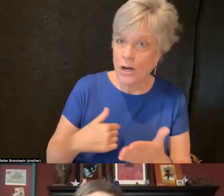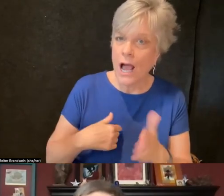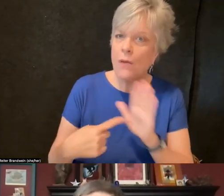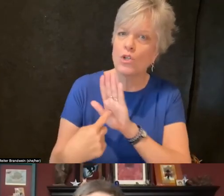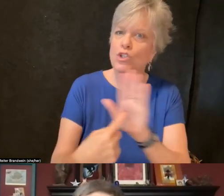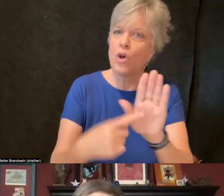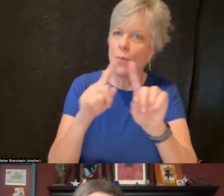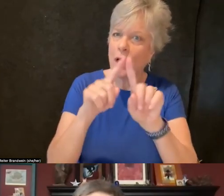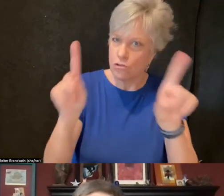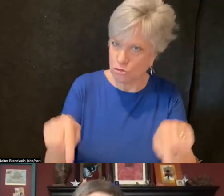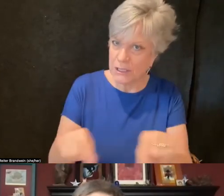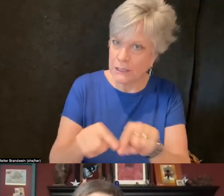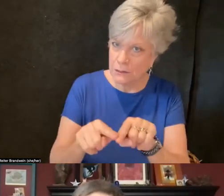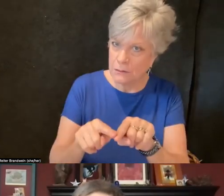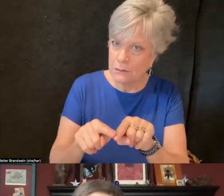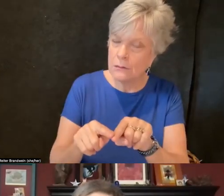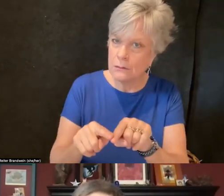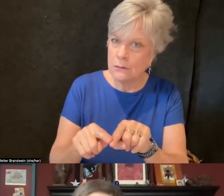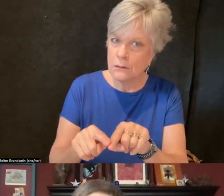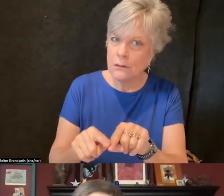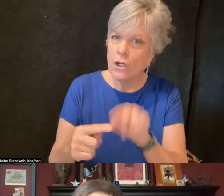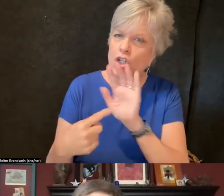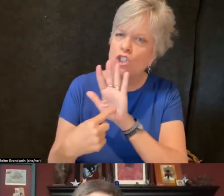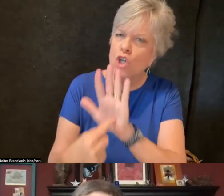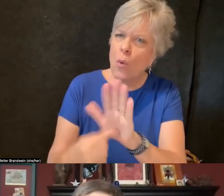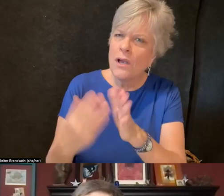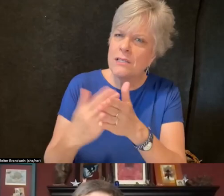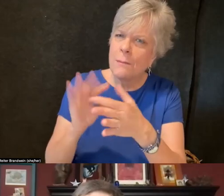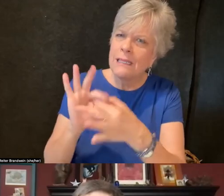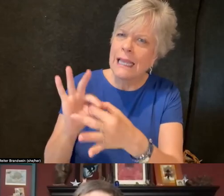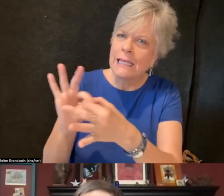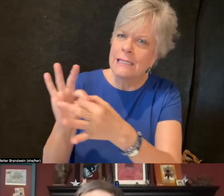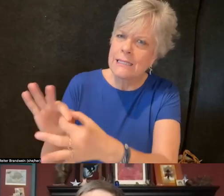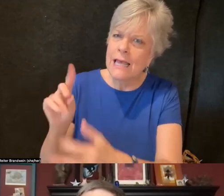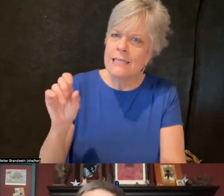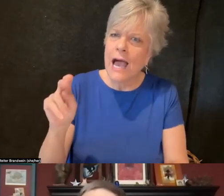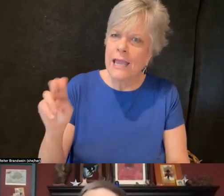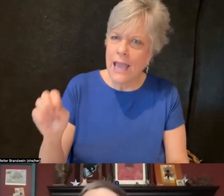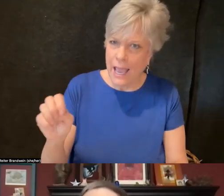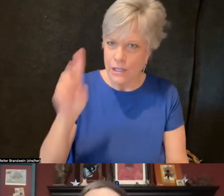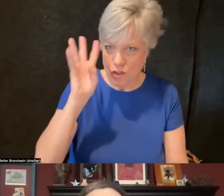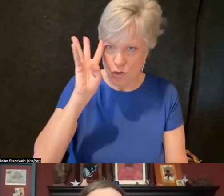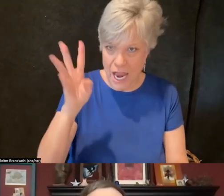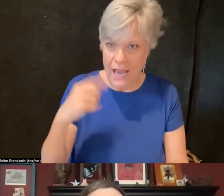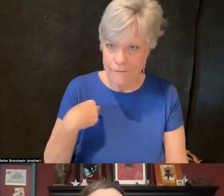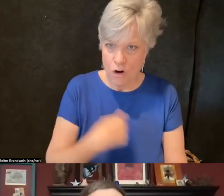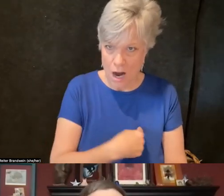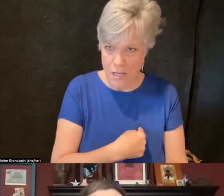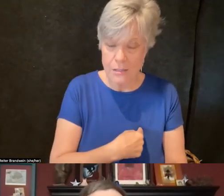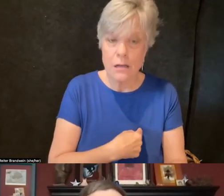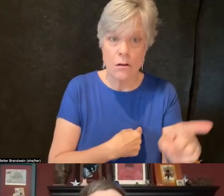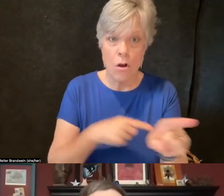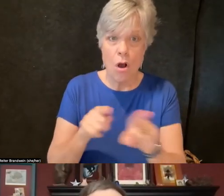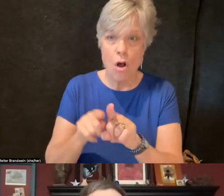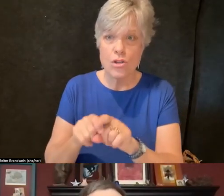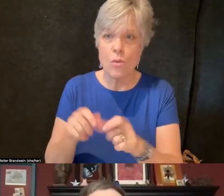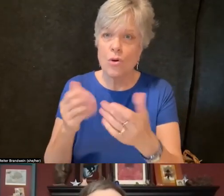and showing some links that Diane has provided us. And Diane has also provided these generously in the chat,